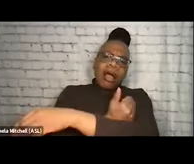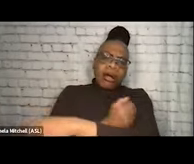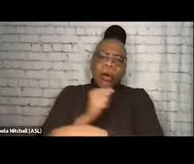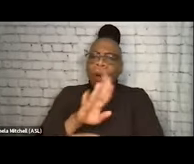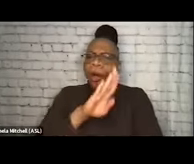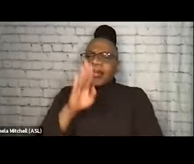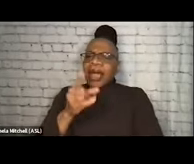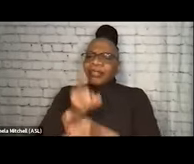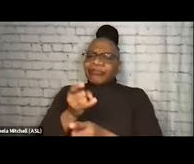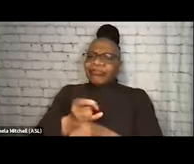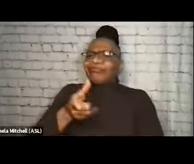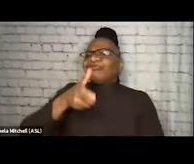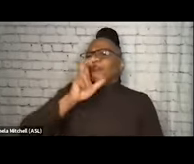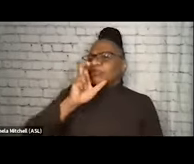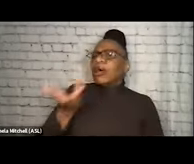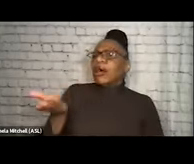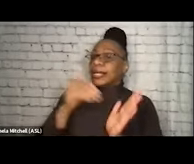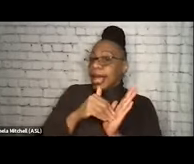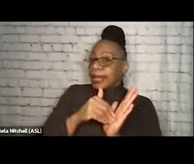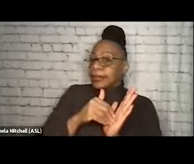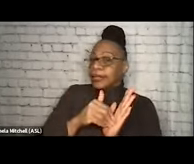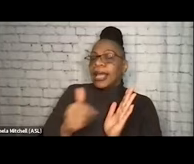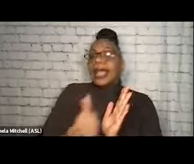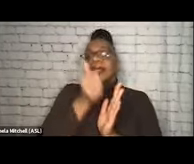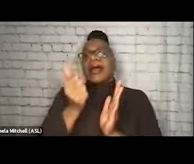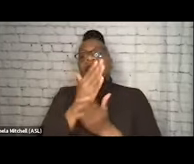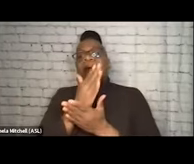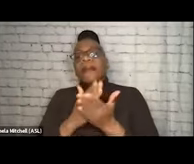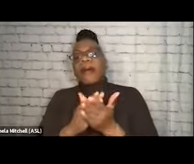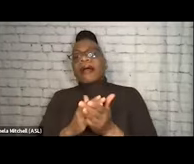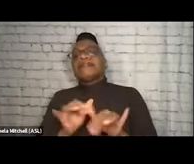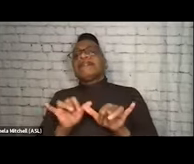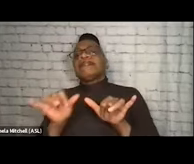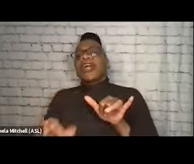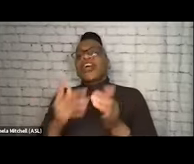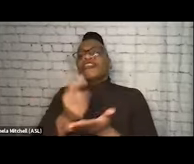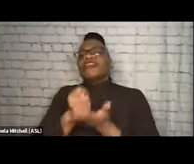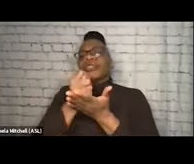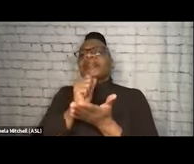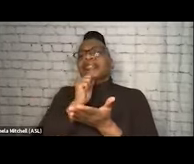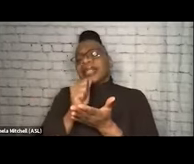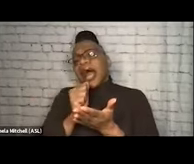And I think the other piece to that is, like, harm reduction and treatment are not necessarily mutually exclusive. We did talk about this a little bit